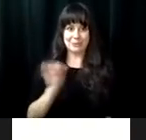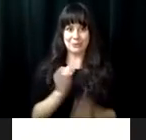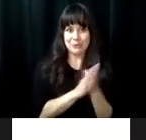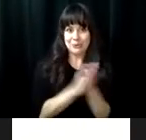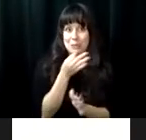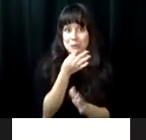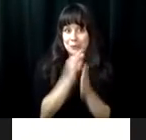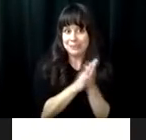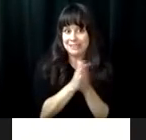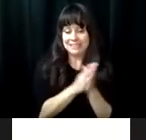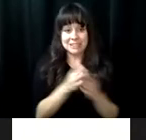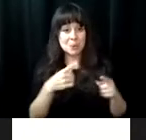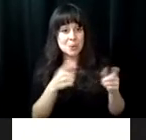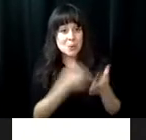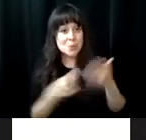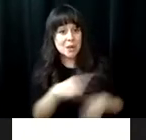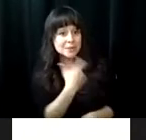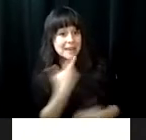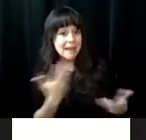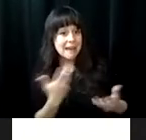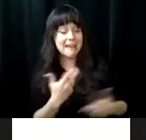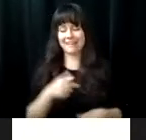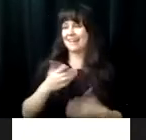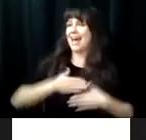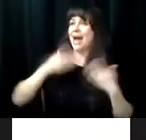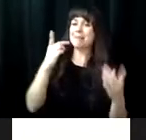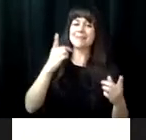the LIFE program here at the hotel, and we are excited for this year just